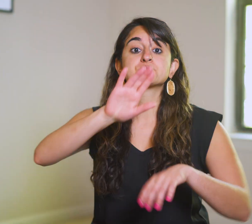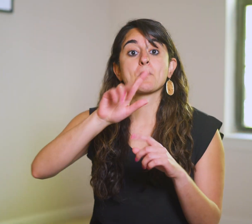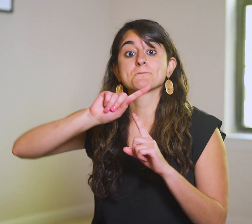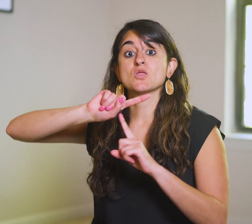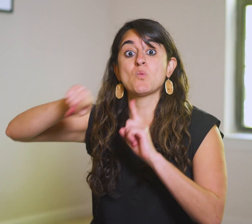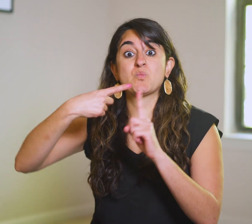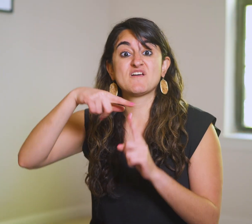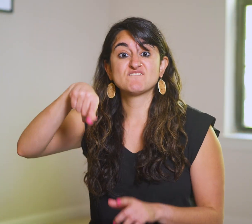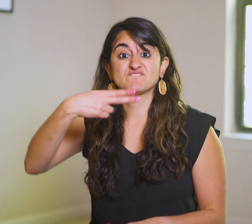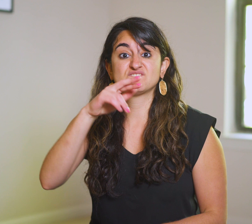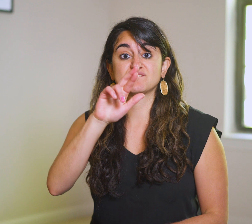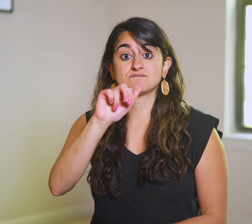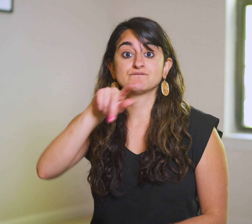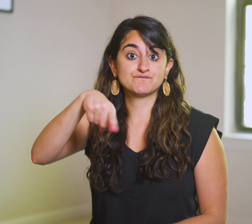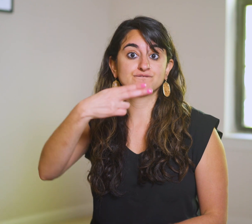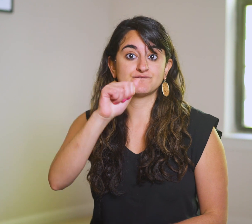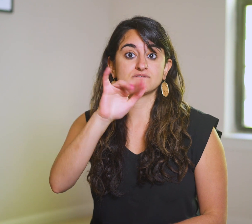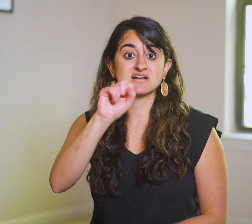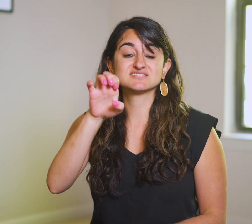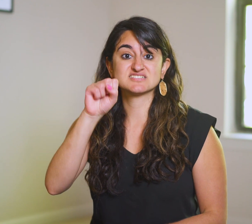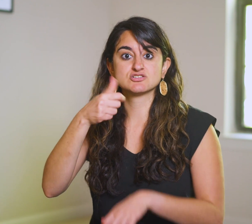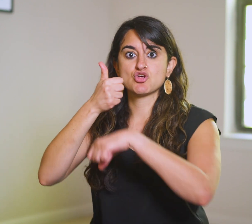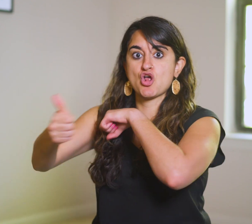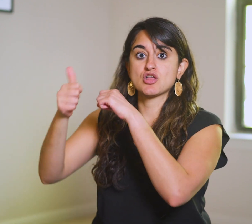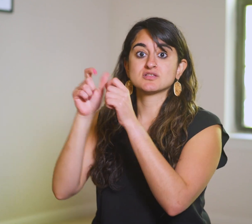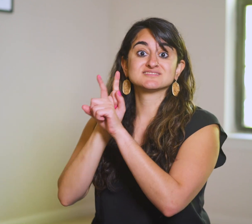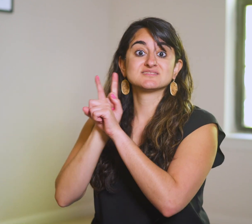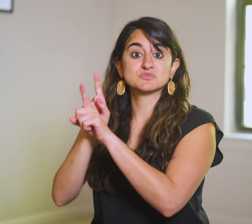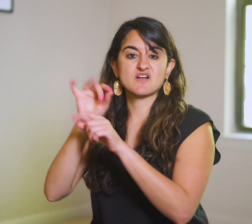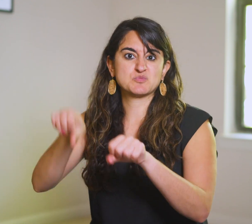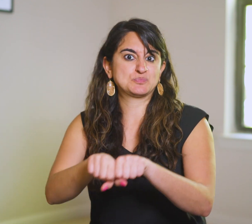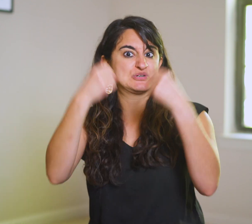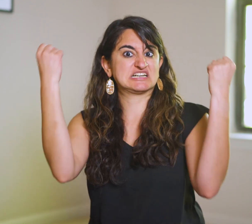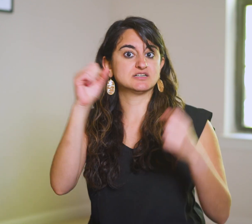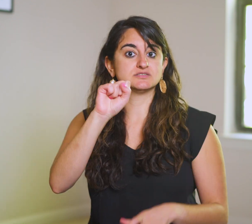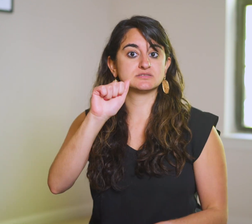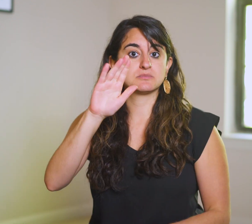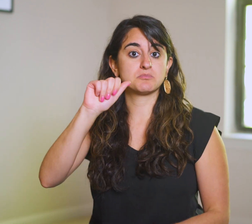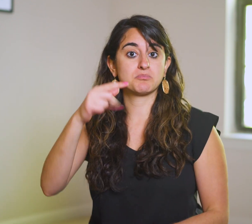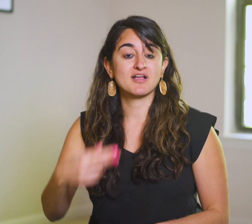When the Pharisees accuse the disciples of breaking the Sabbath,